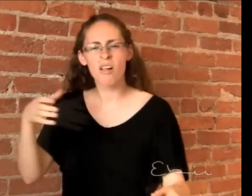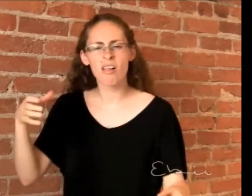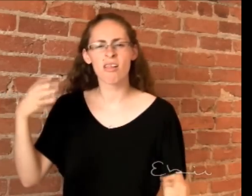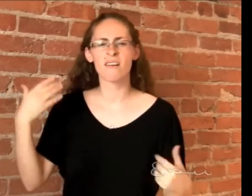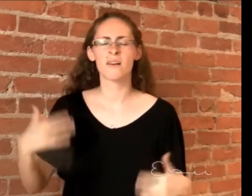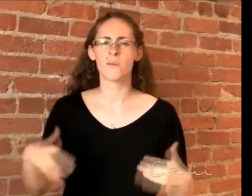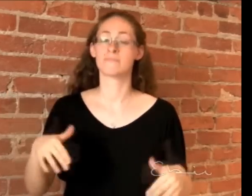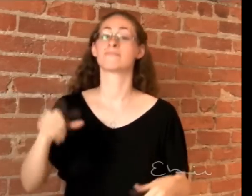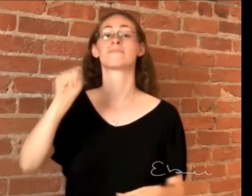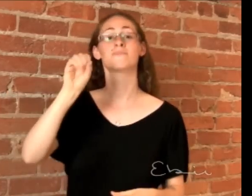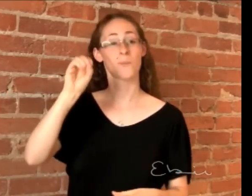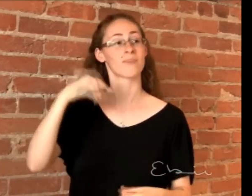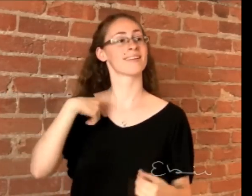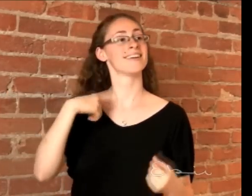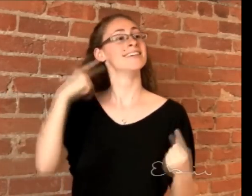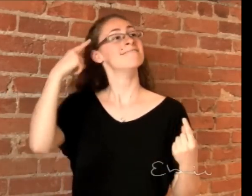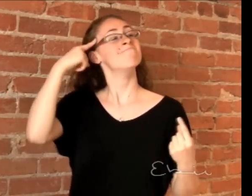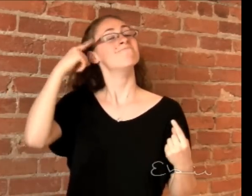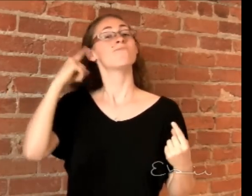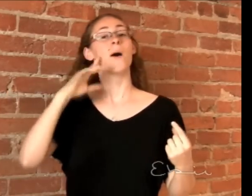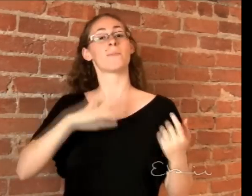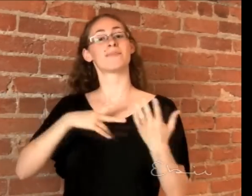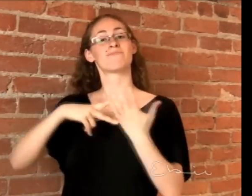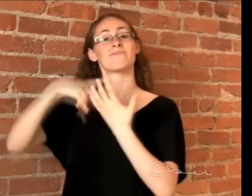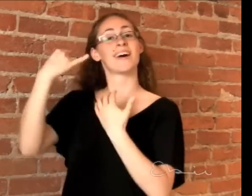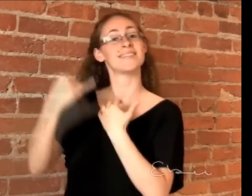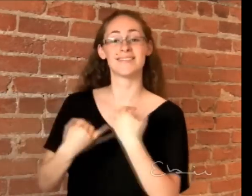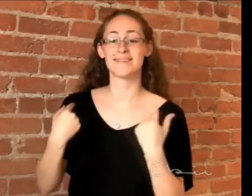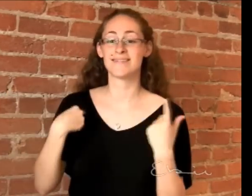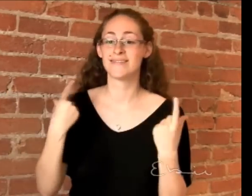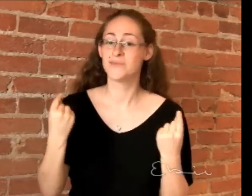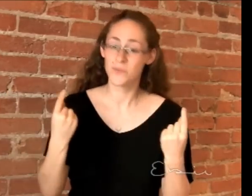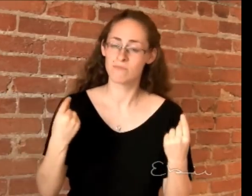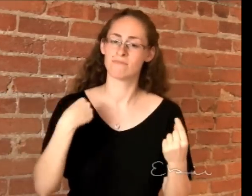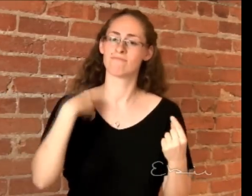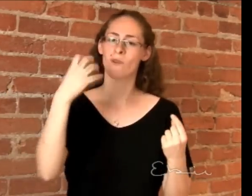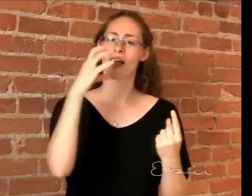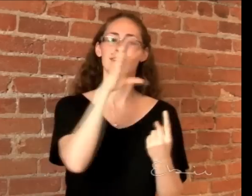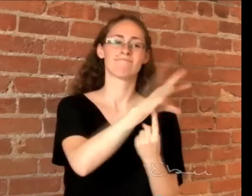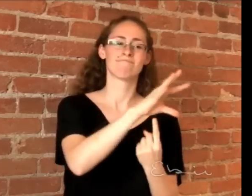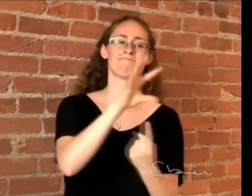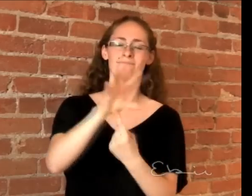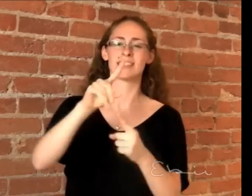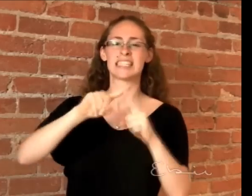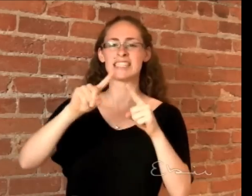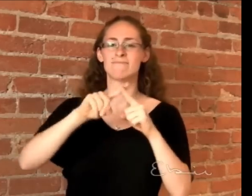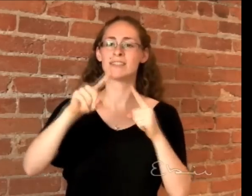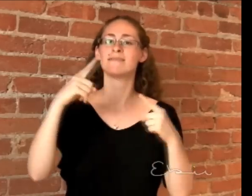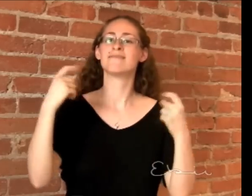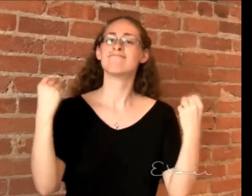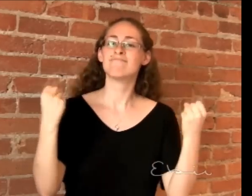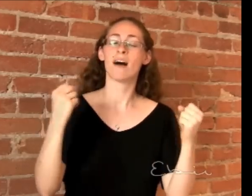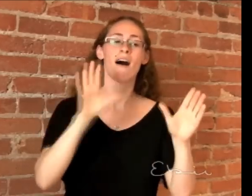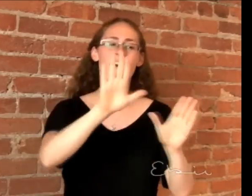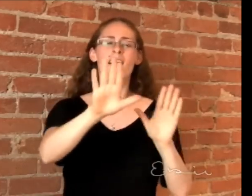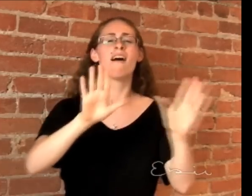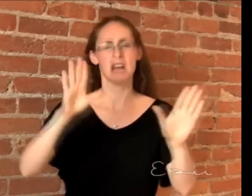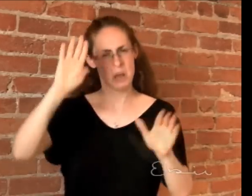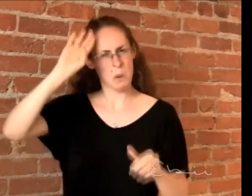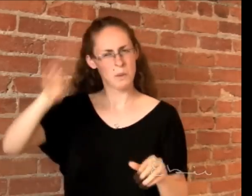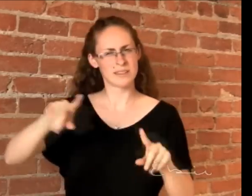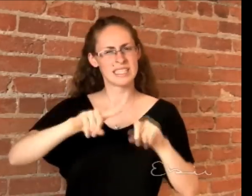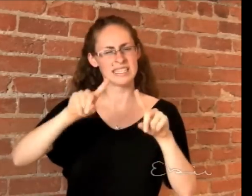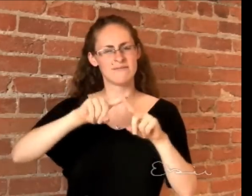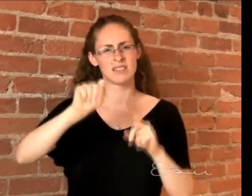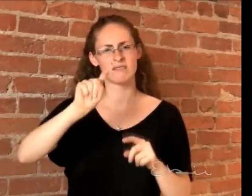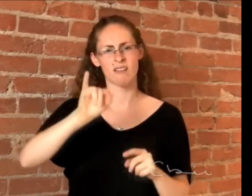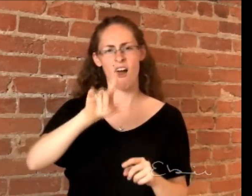represents the power of ASL. My research involves all bilingual signers with different styles,